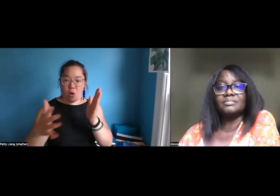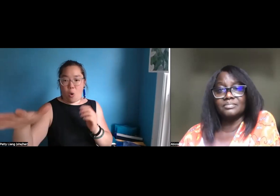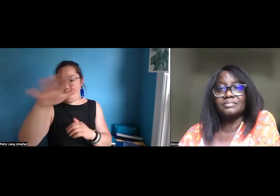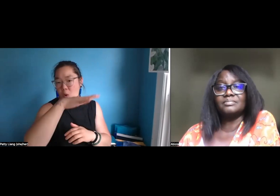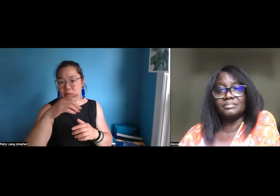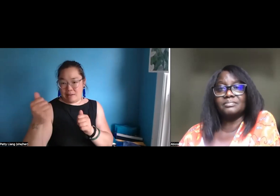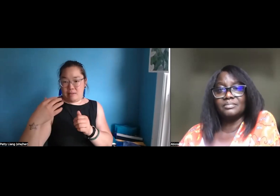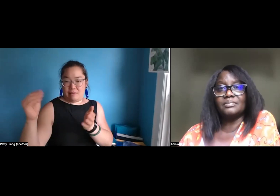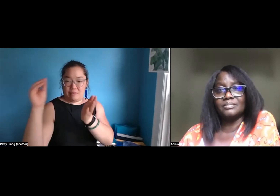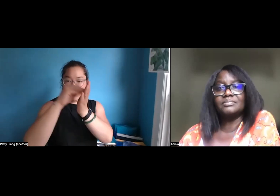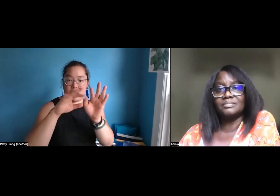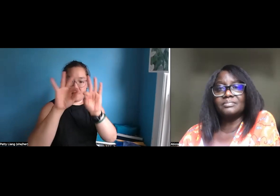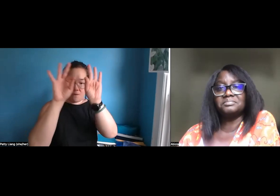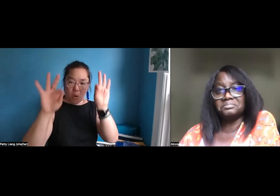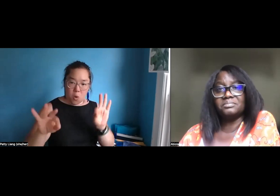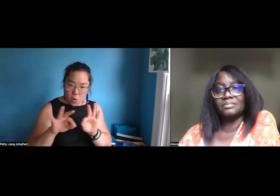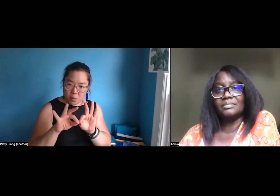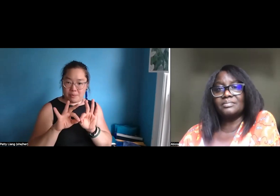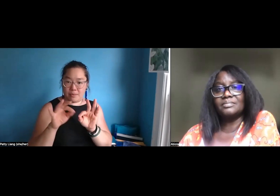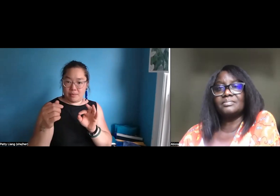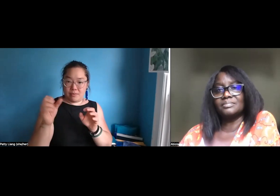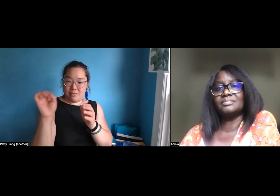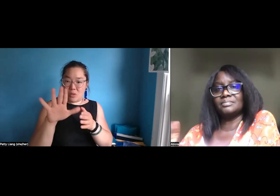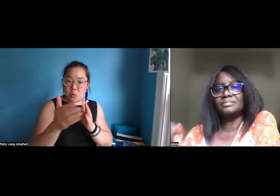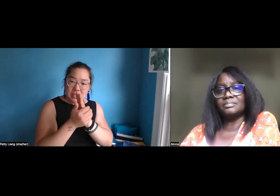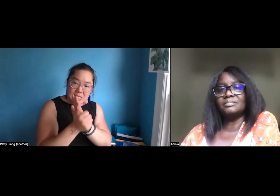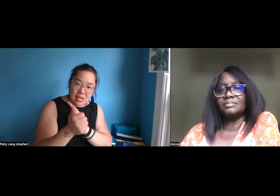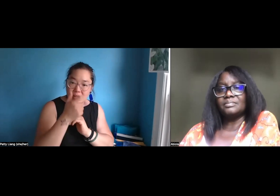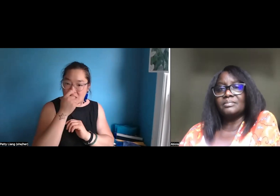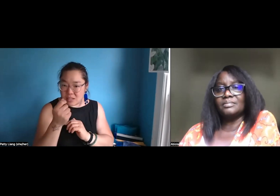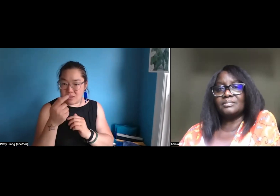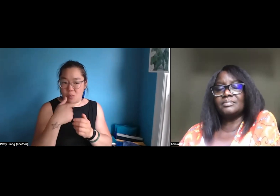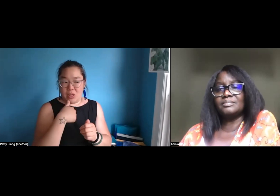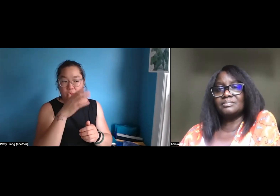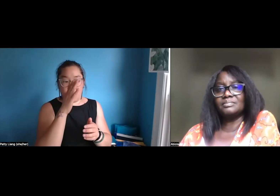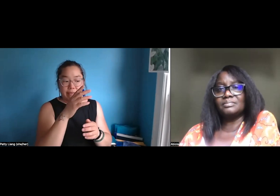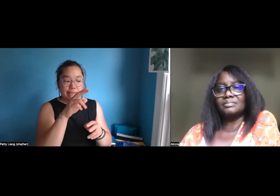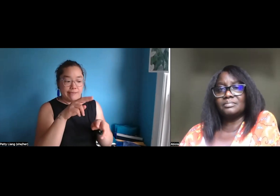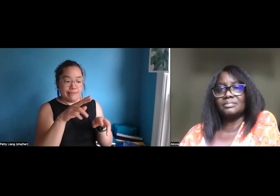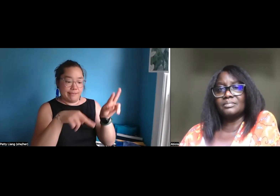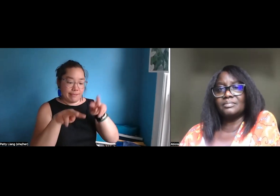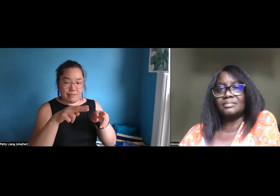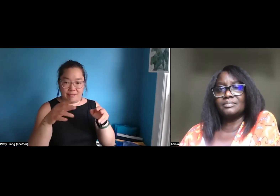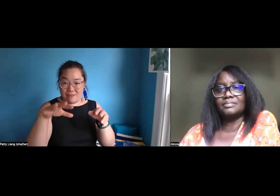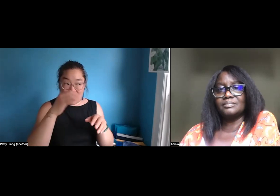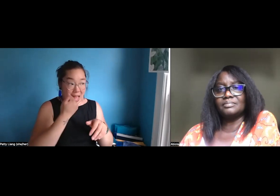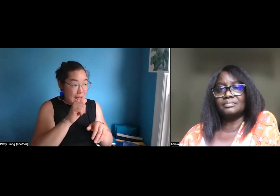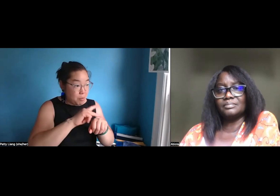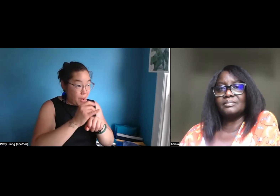So we solicit artists all over the US. We want to showcase your talents and your skills.